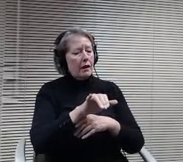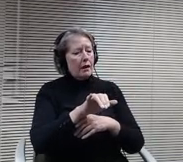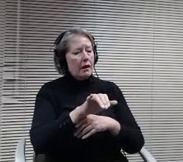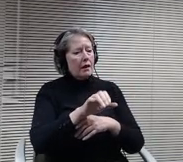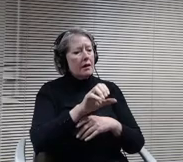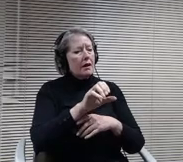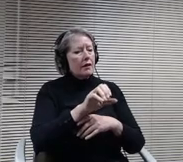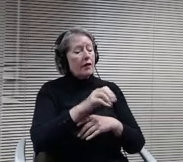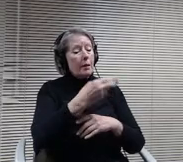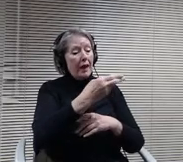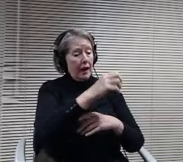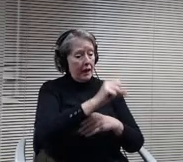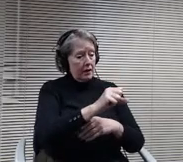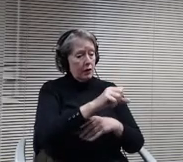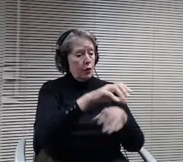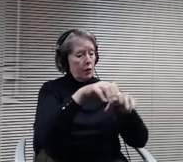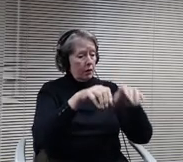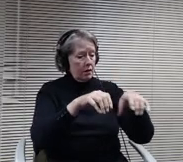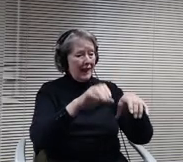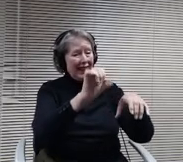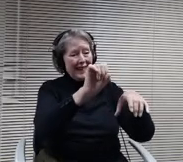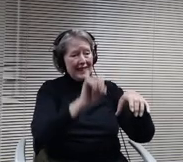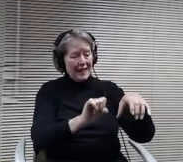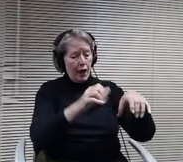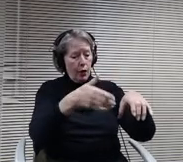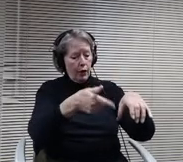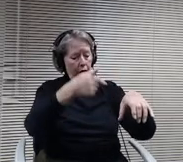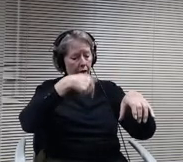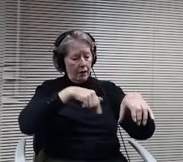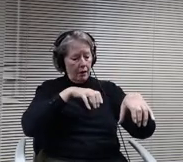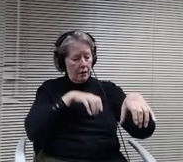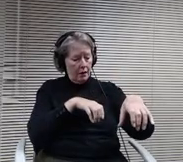between the high school building itself and the pickle center and